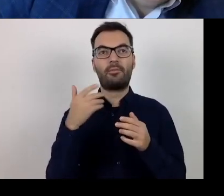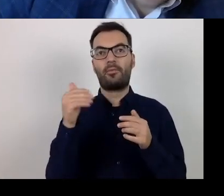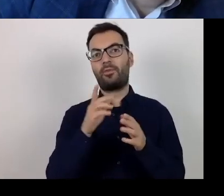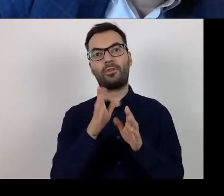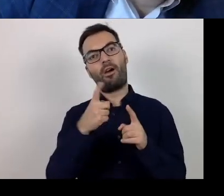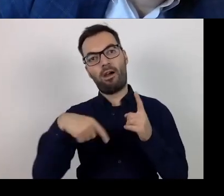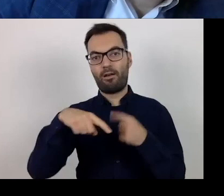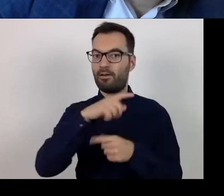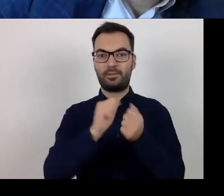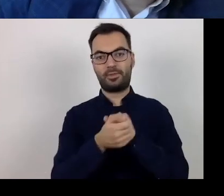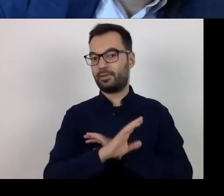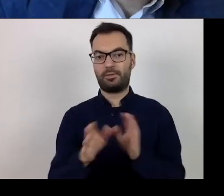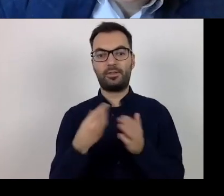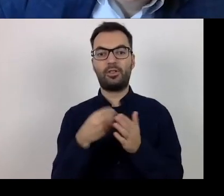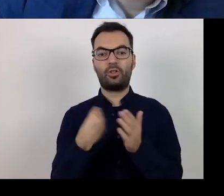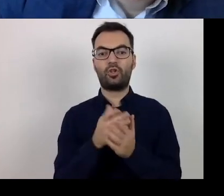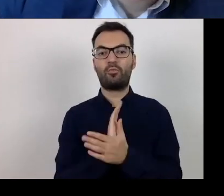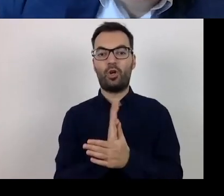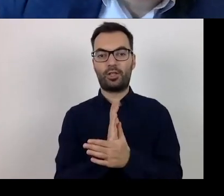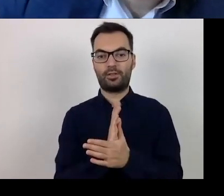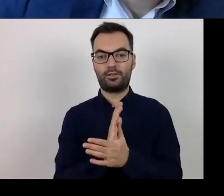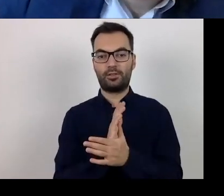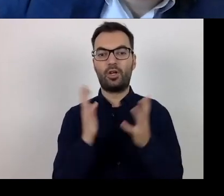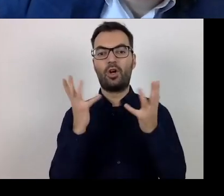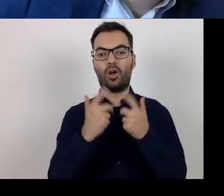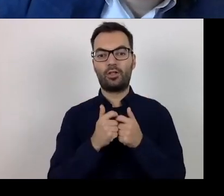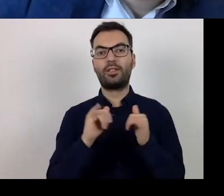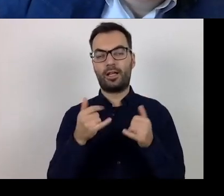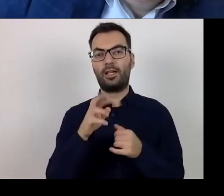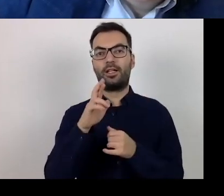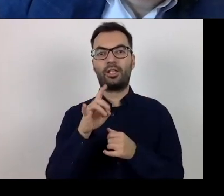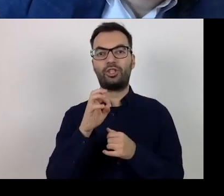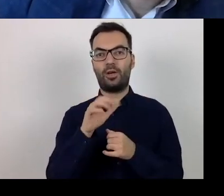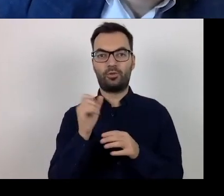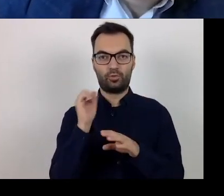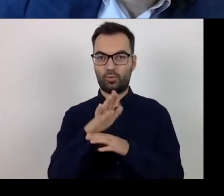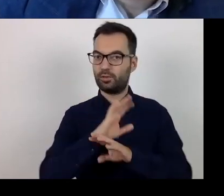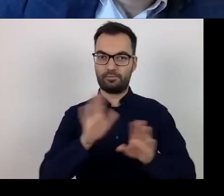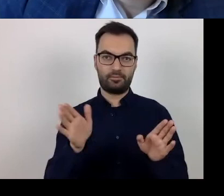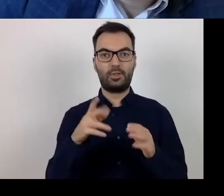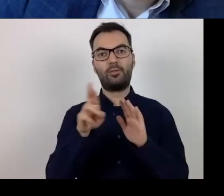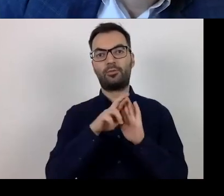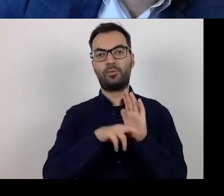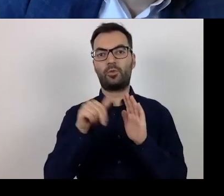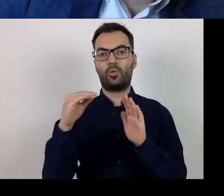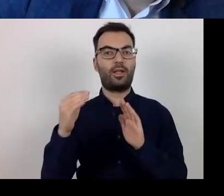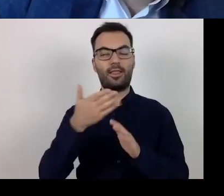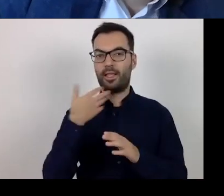Consequently, indirect costs are settled through lump-sum rates. And EU legislation does not offer the possibility